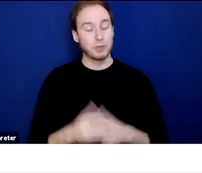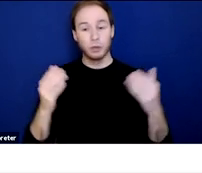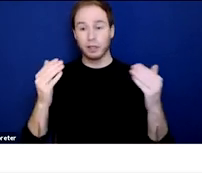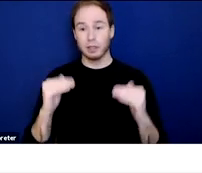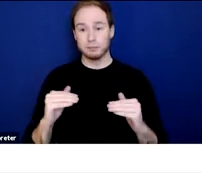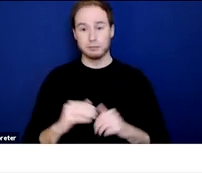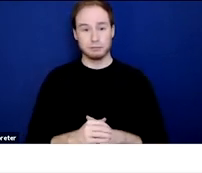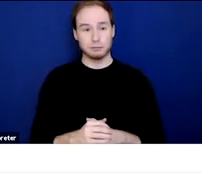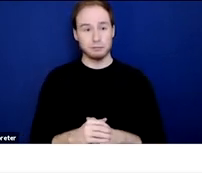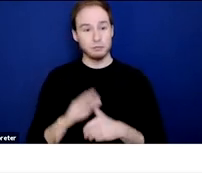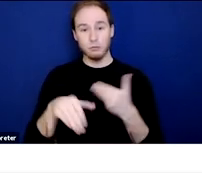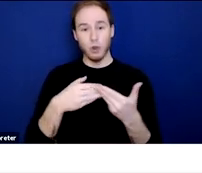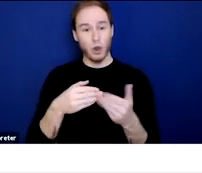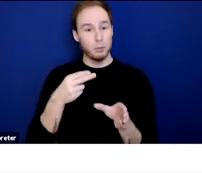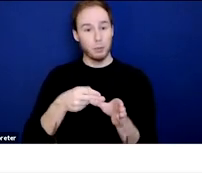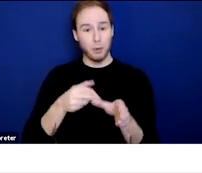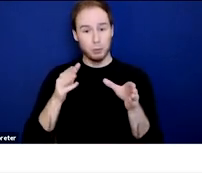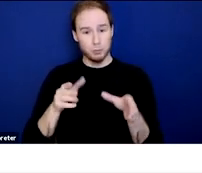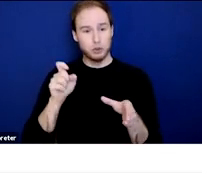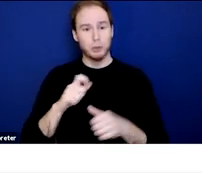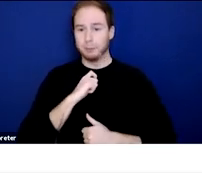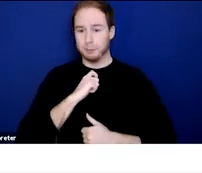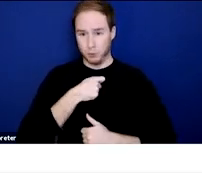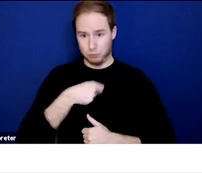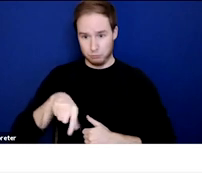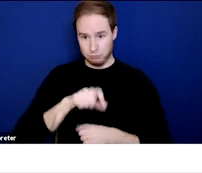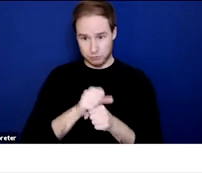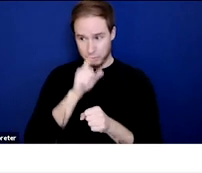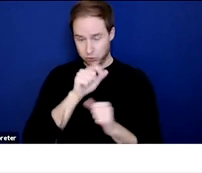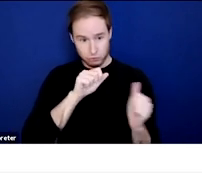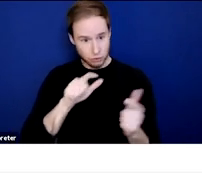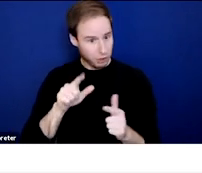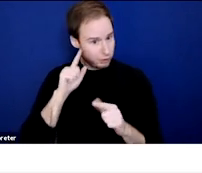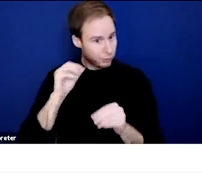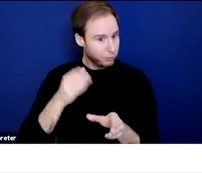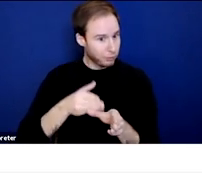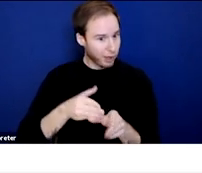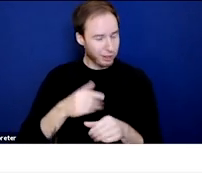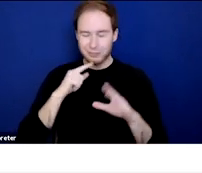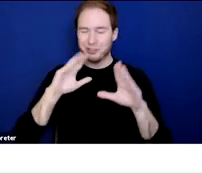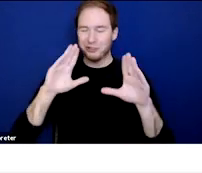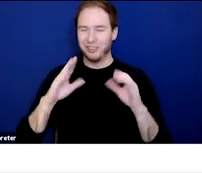So, all participant lines should be muted. We'll double check that that's the case because we have so many great people joining us today.